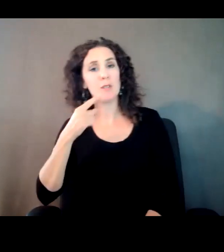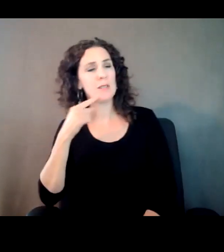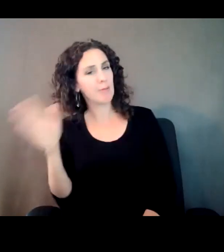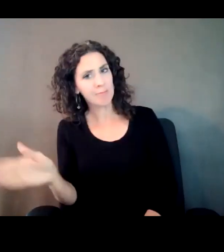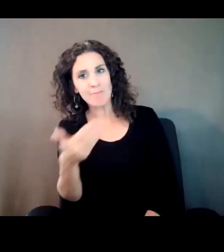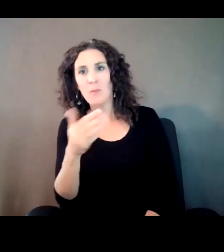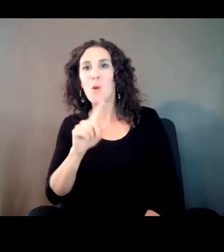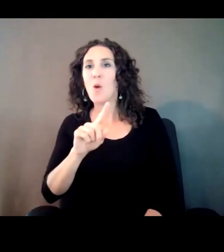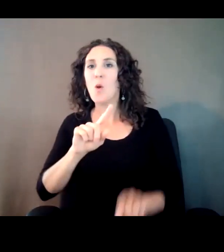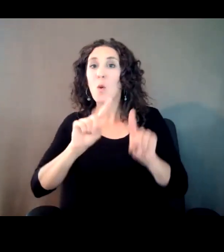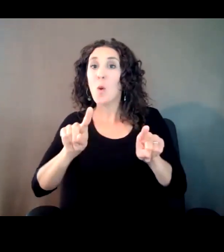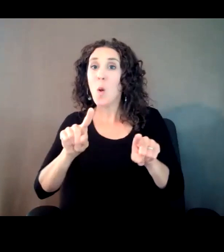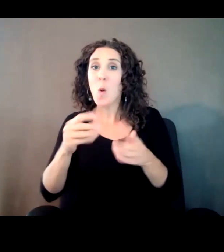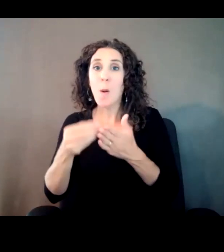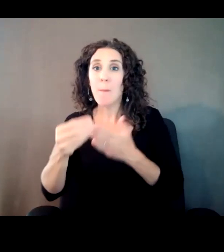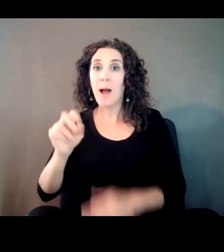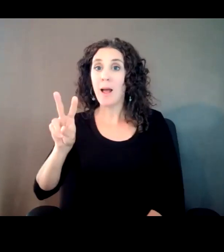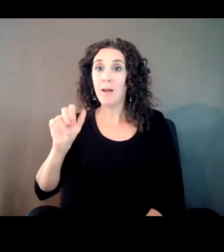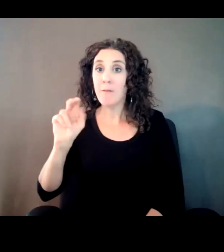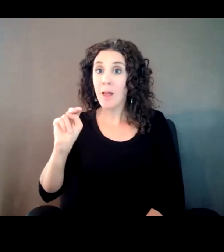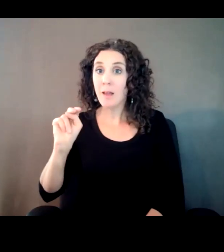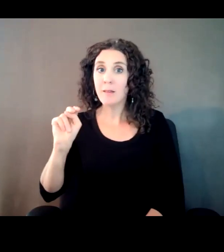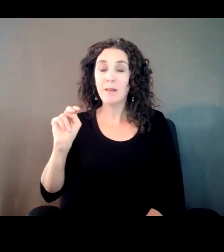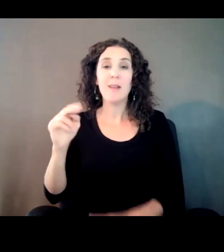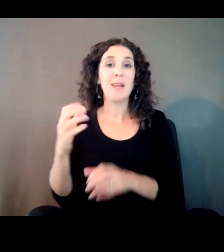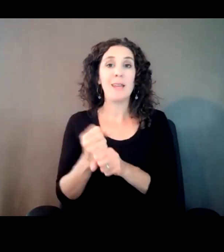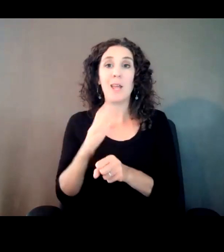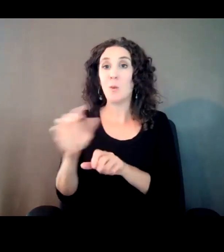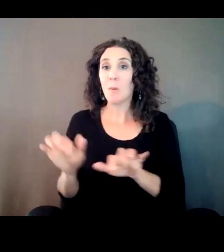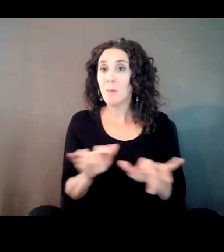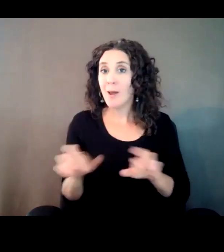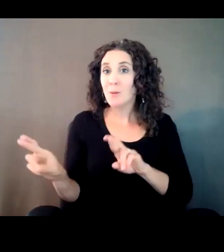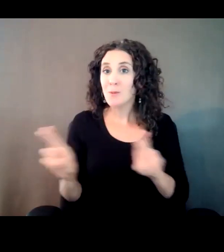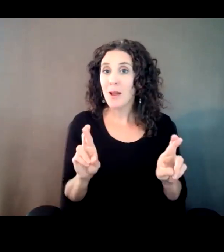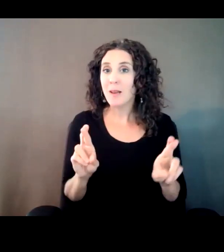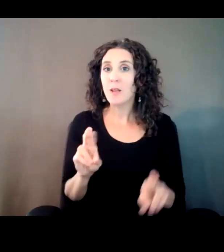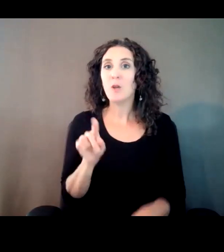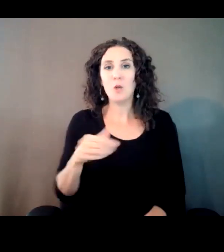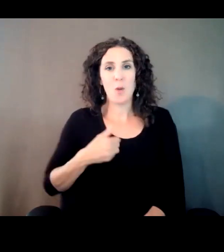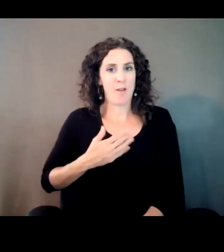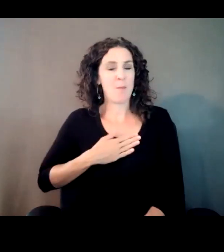van. Go get your van. Get the piano ready. And you have my blessing to go out and try